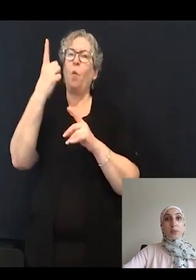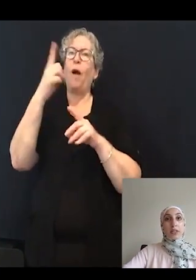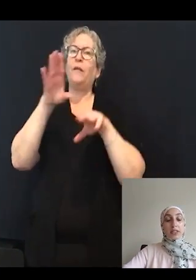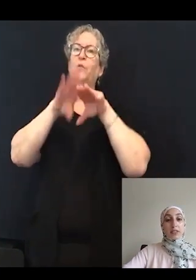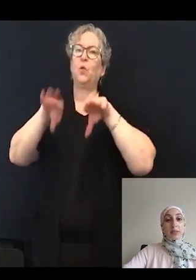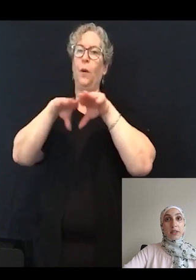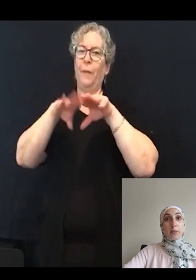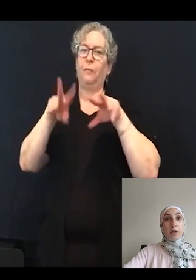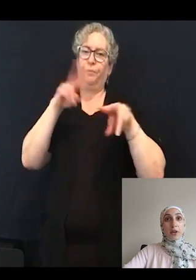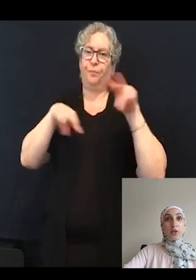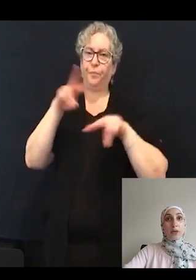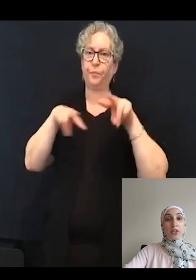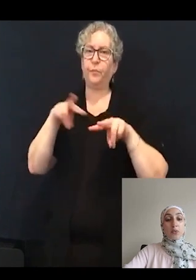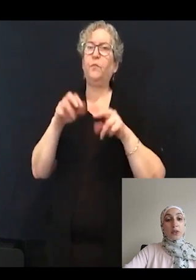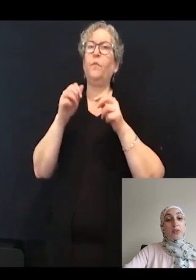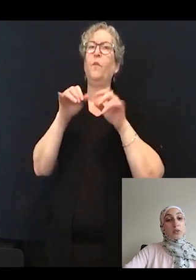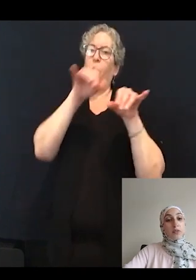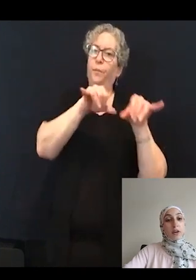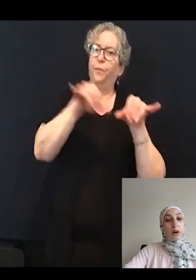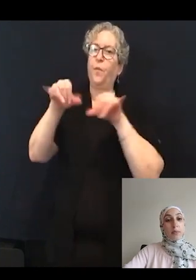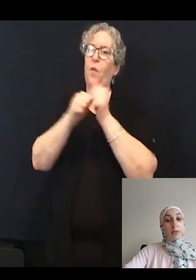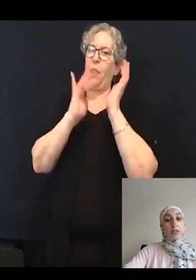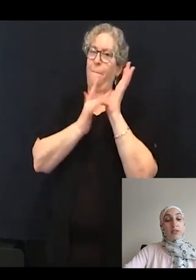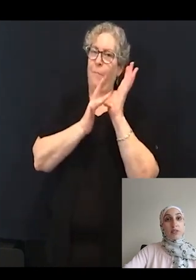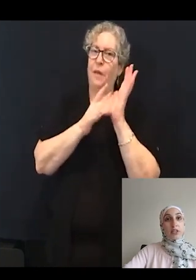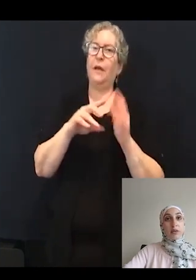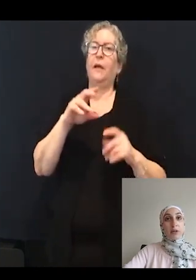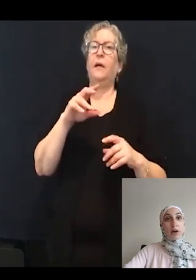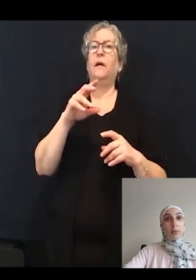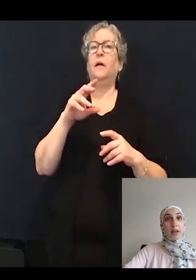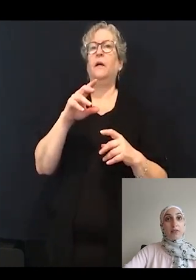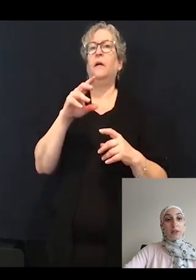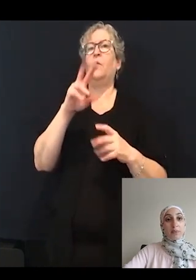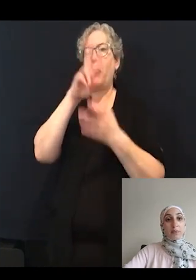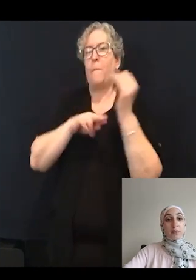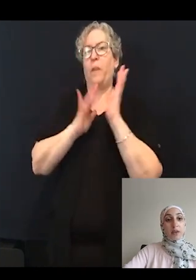upon incubation with two of the compounds, nefiracetam and R-baclofen.